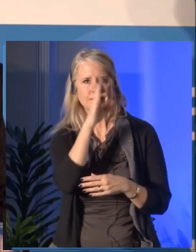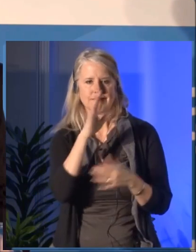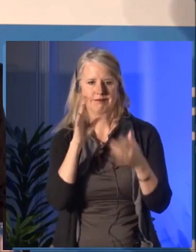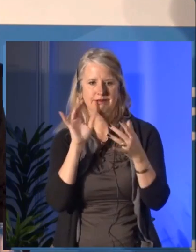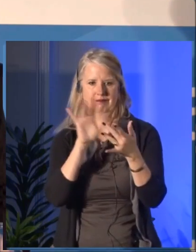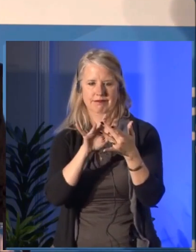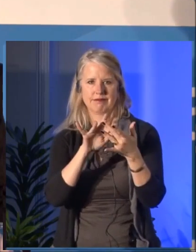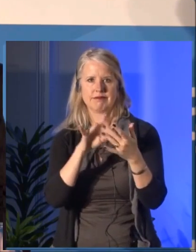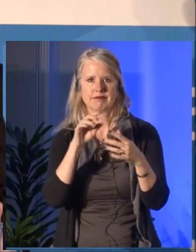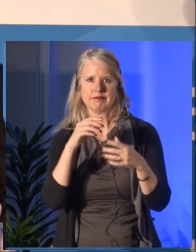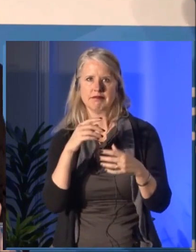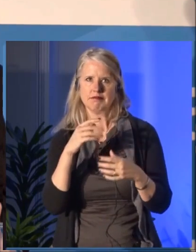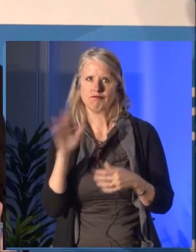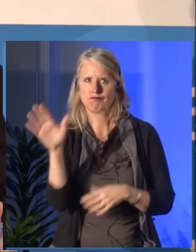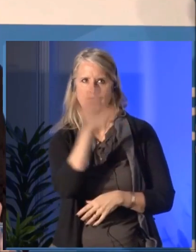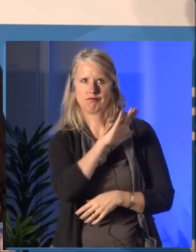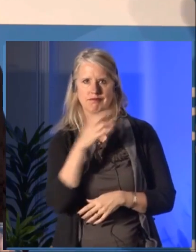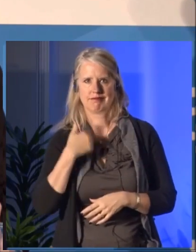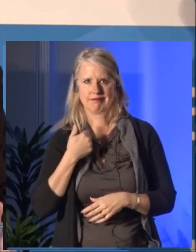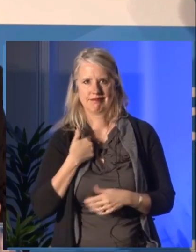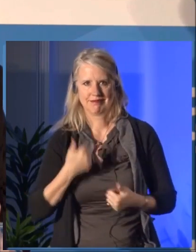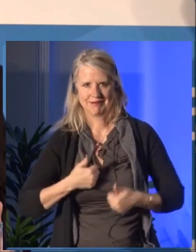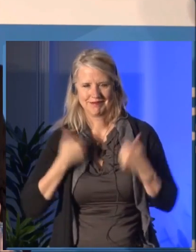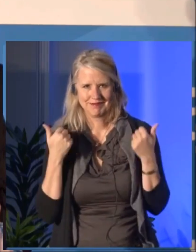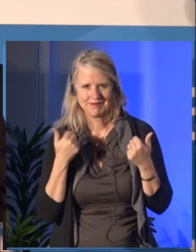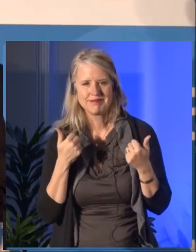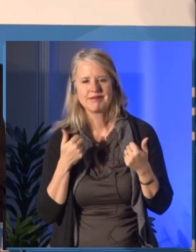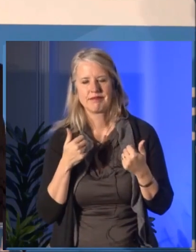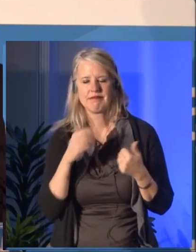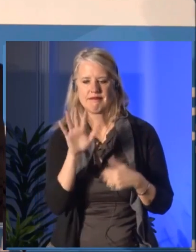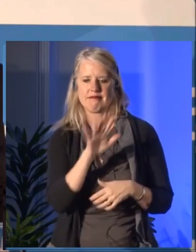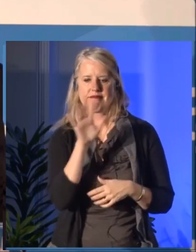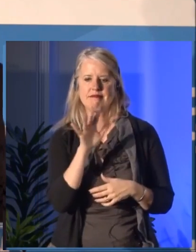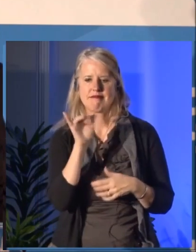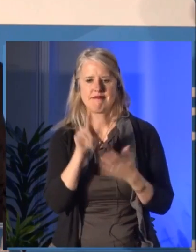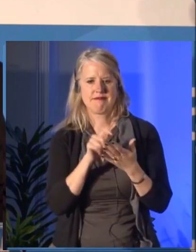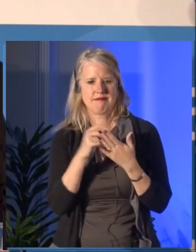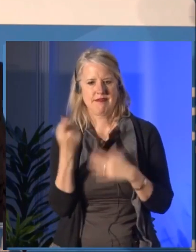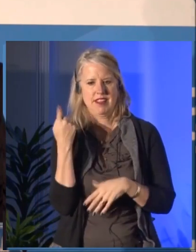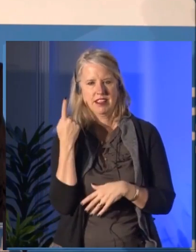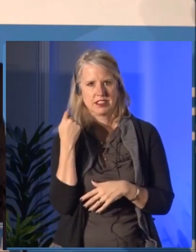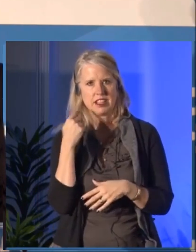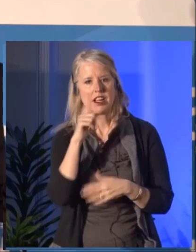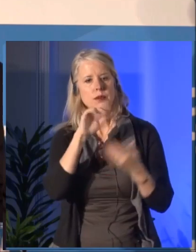to bring more than 25,000 refugees to Canada in response